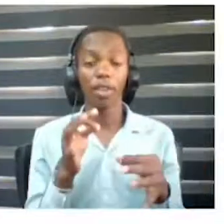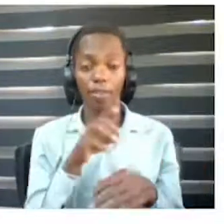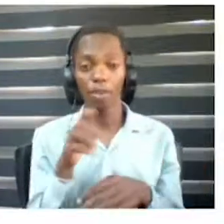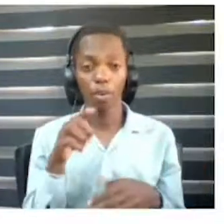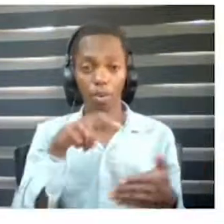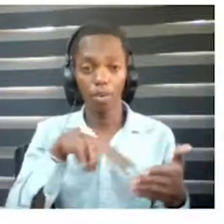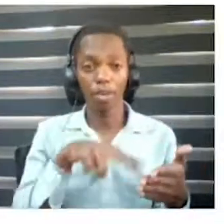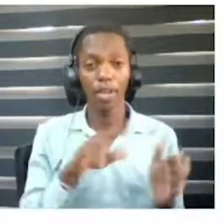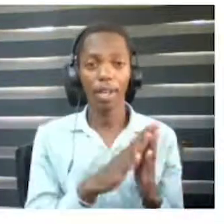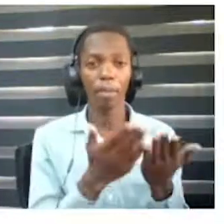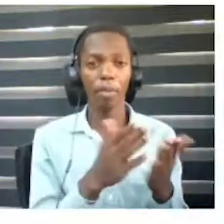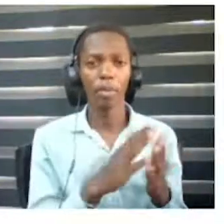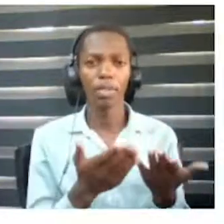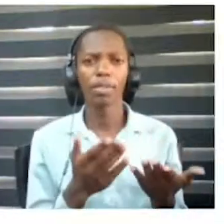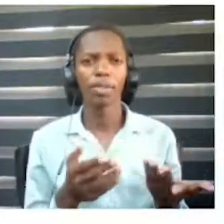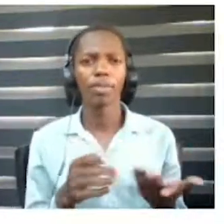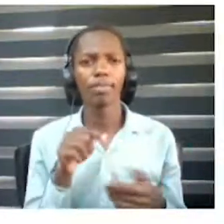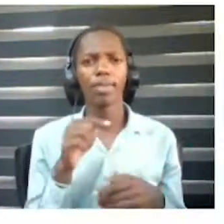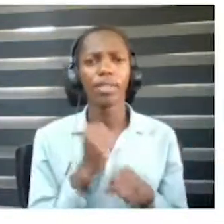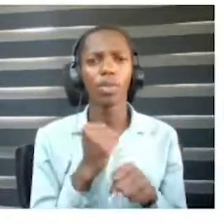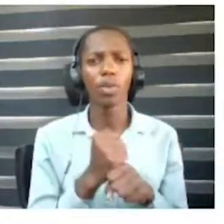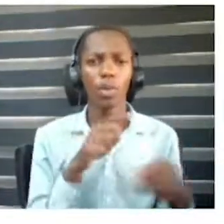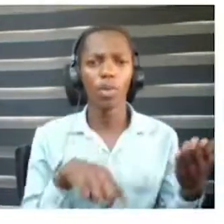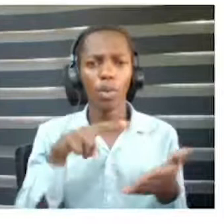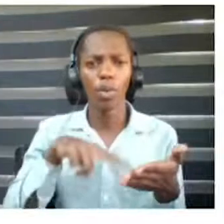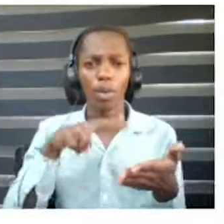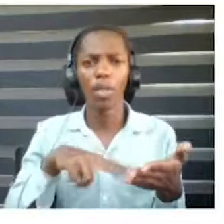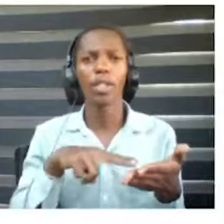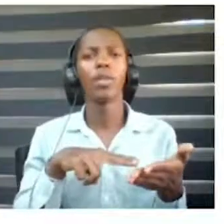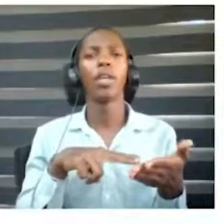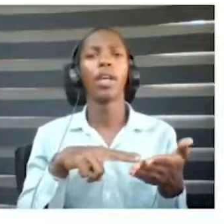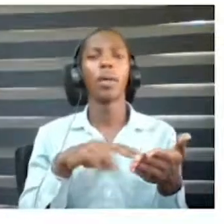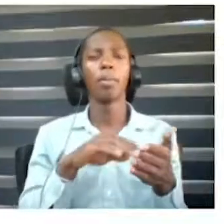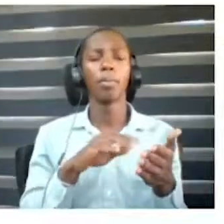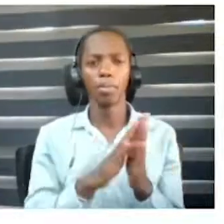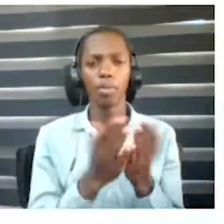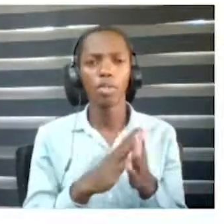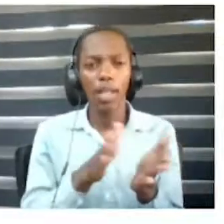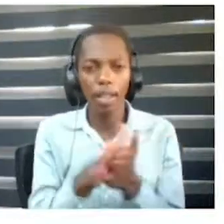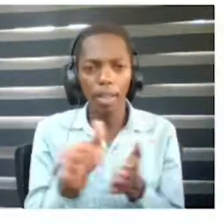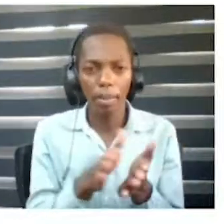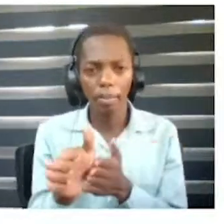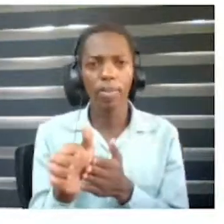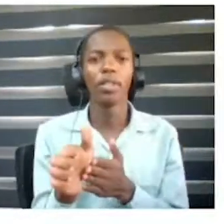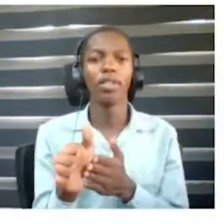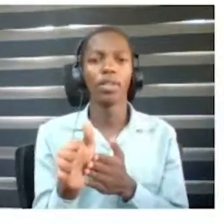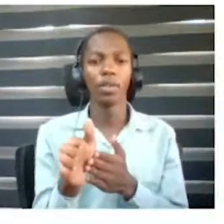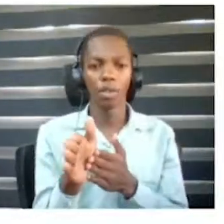materials and providing access to inclusive and sound education.